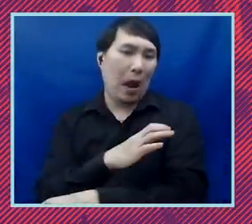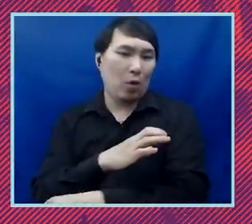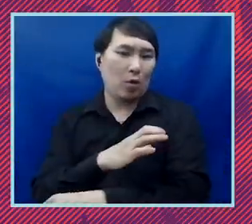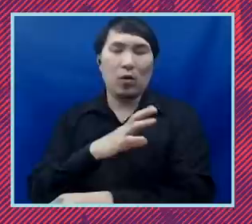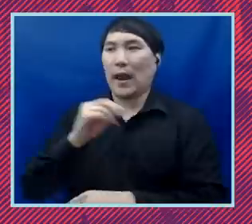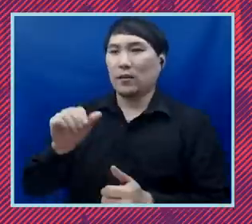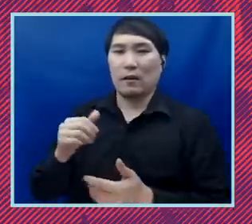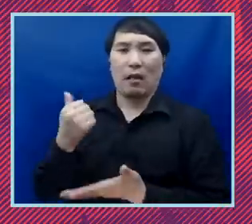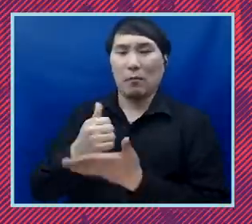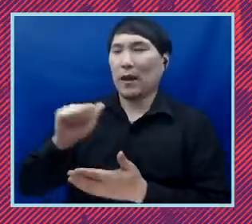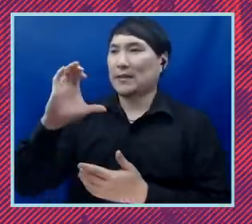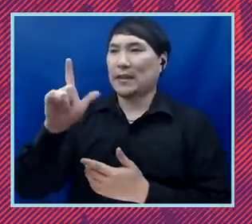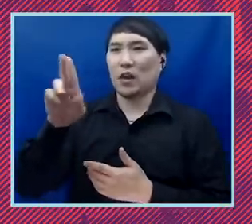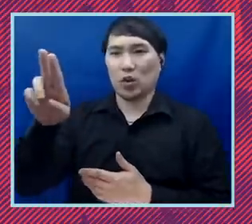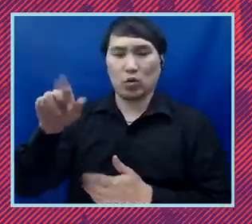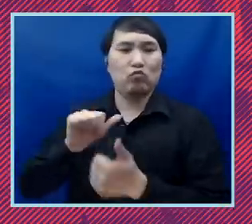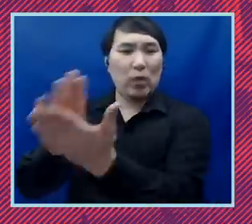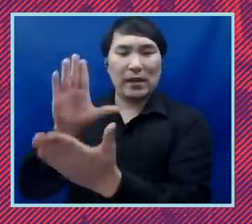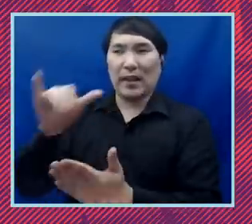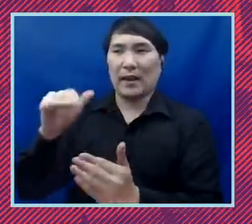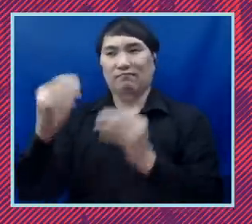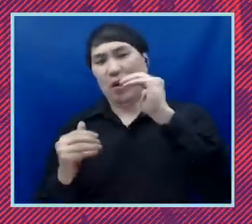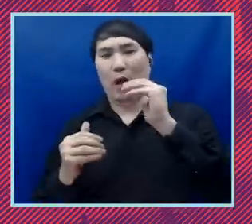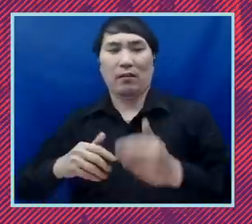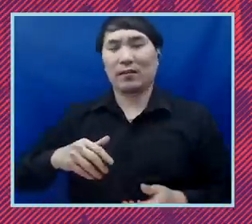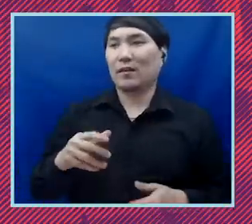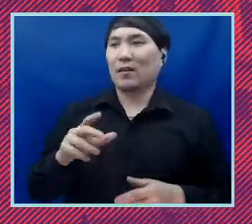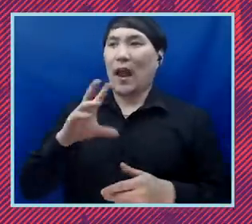of these the systemic inequalities that uh that we're trying to challenge in this agenda